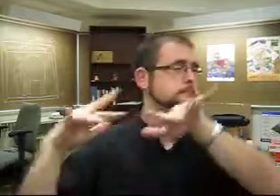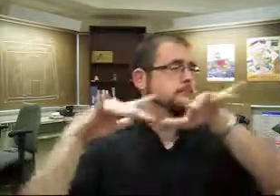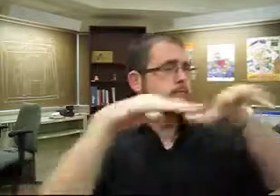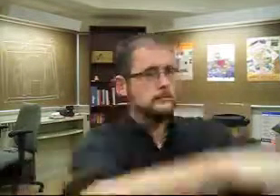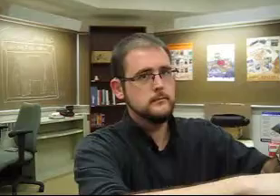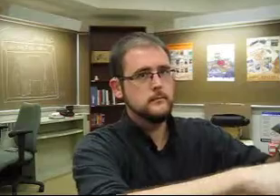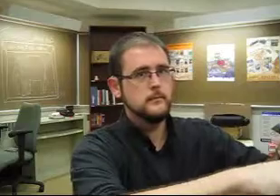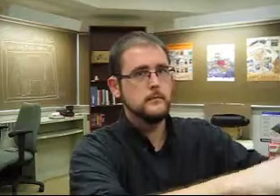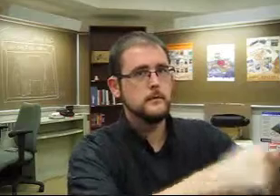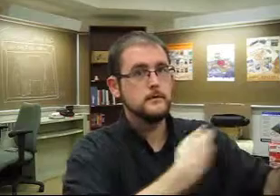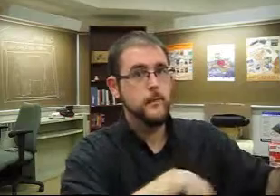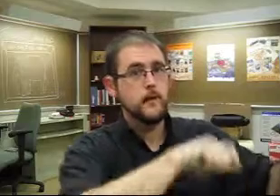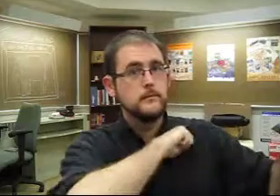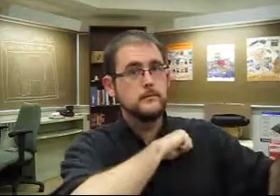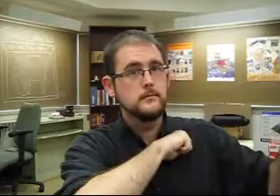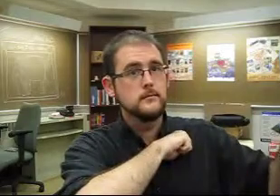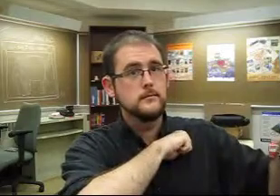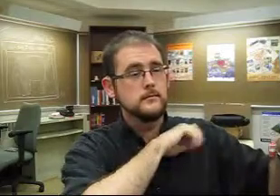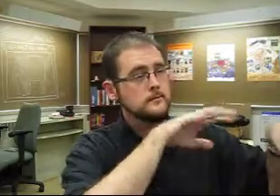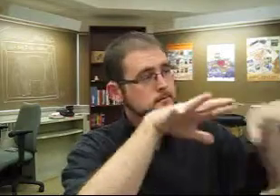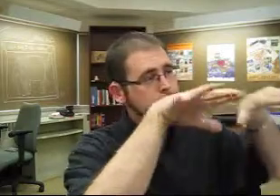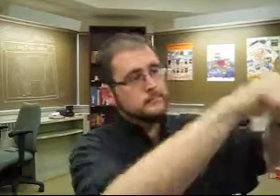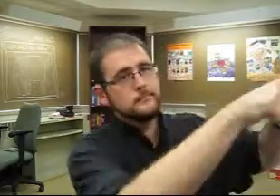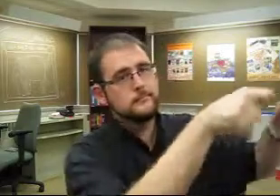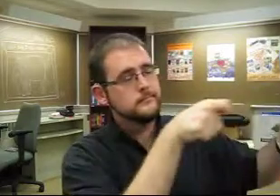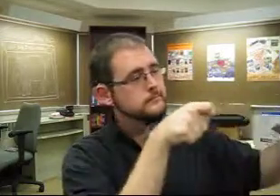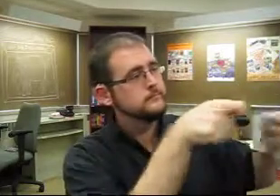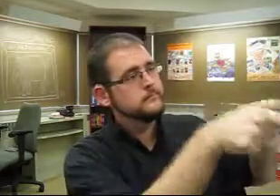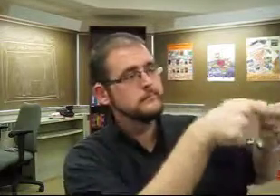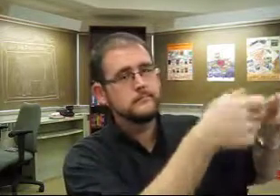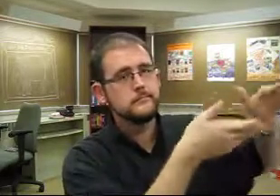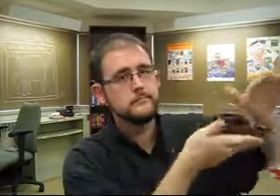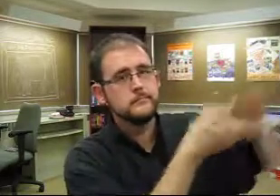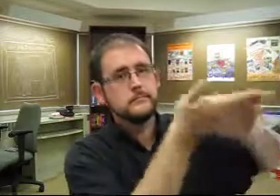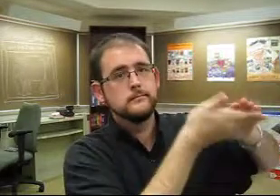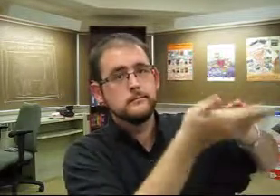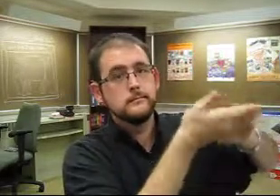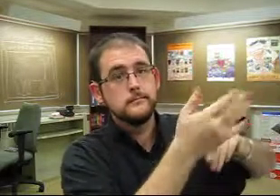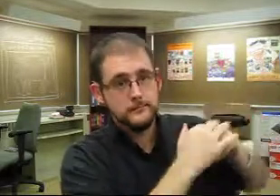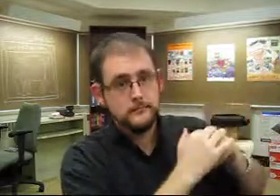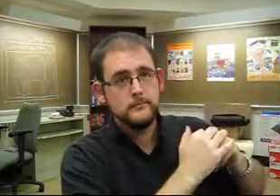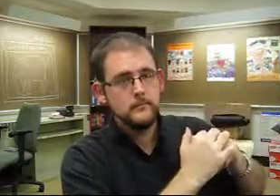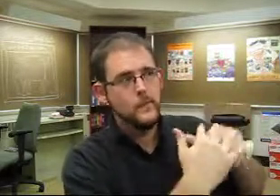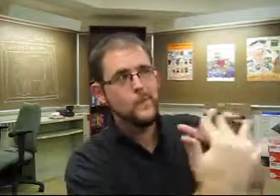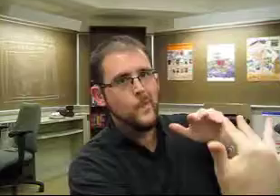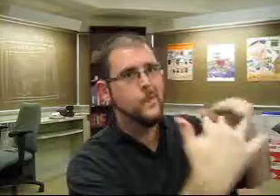invaded and conquered Spain.